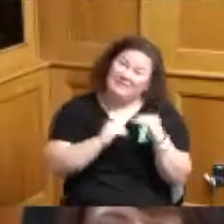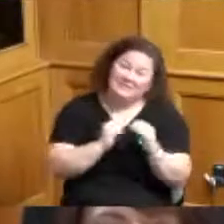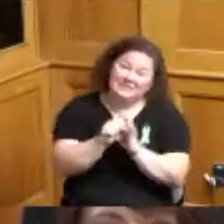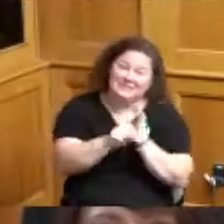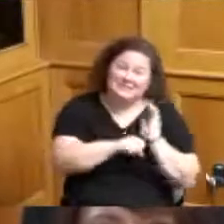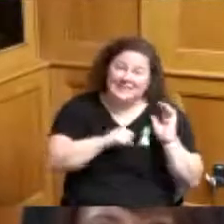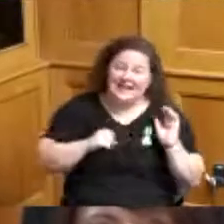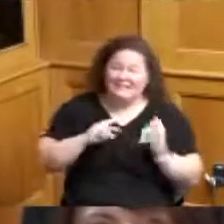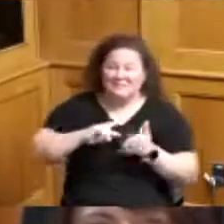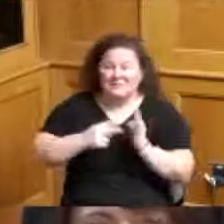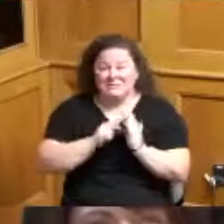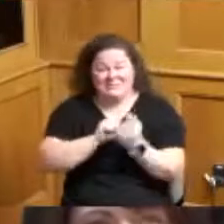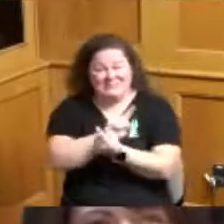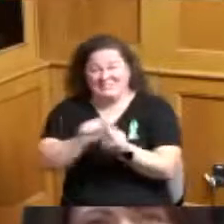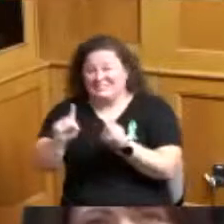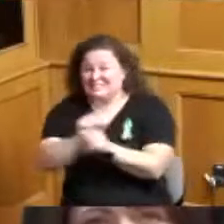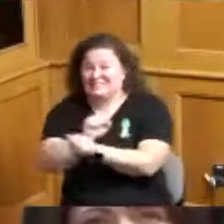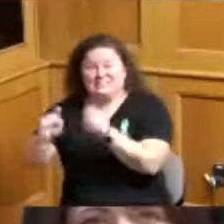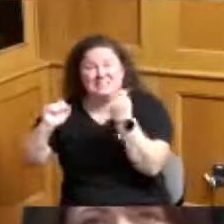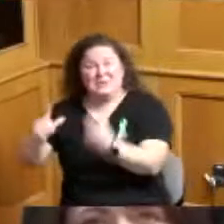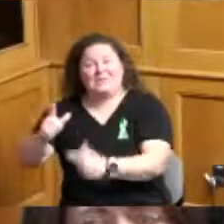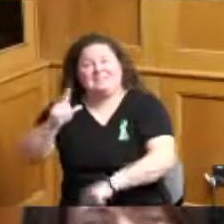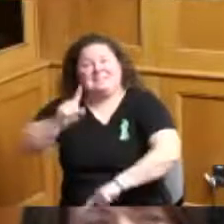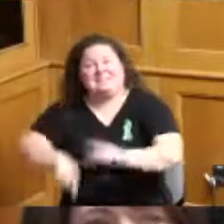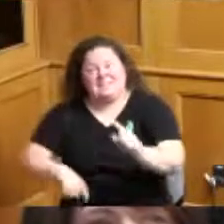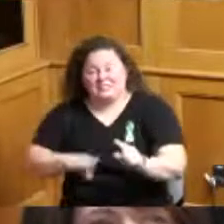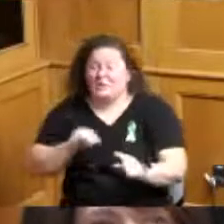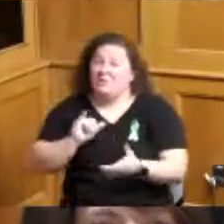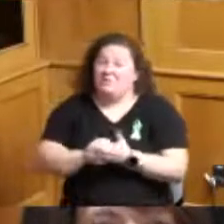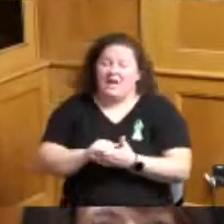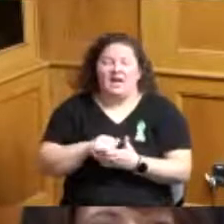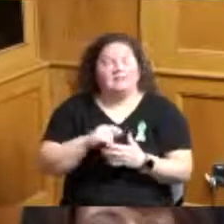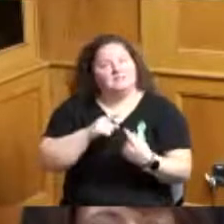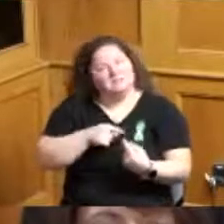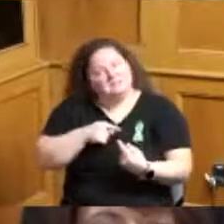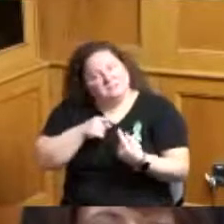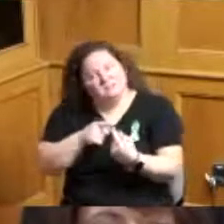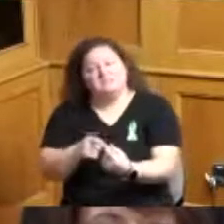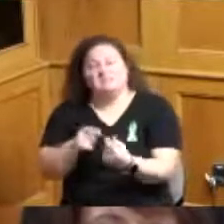can be frustrating from a business perspective to me and my team this is a life or death situation